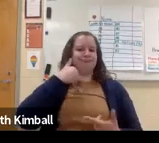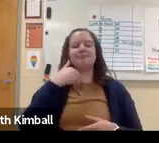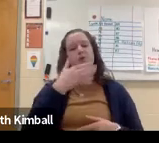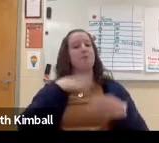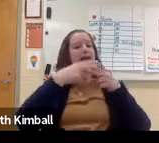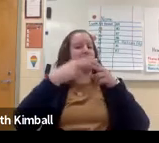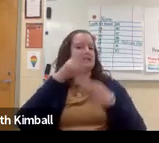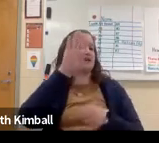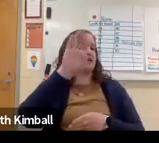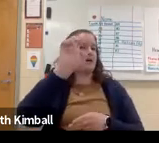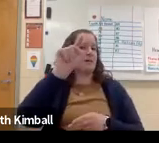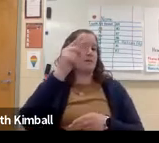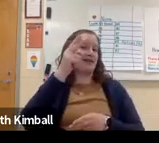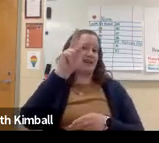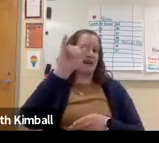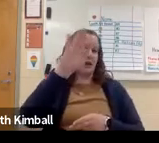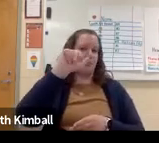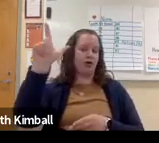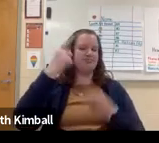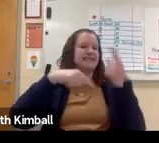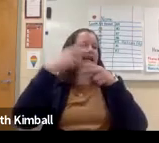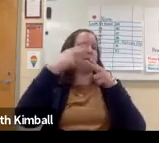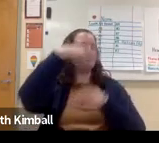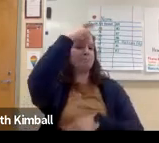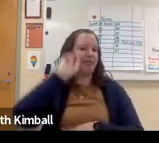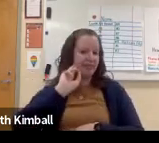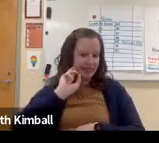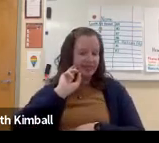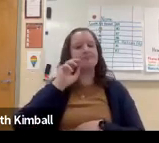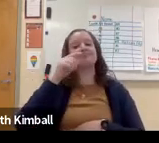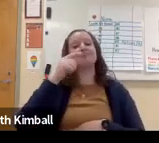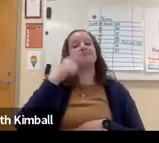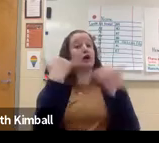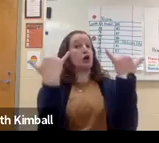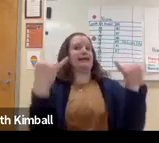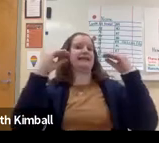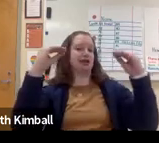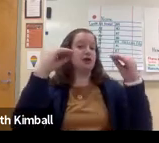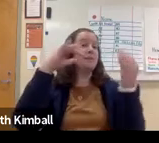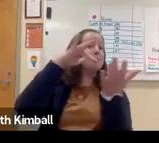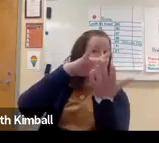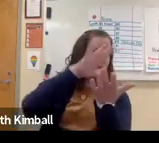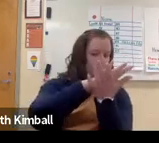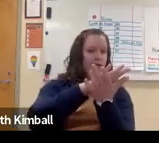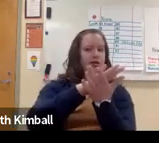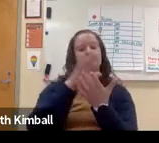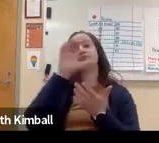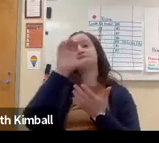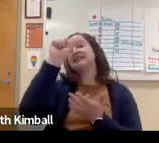I'd like to introduce myself first. My name is Beth Kimball, and this is my sign name. It's an R across my head.